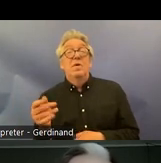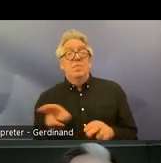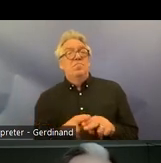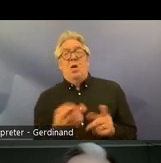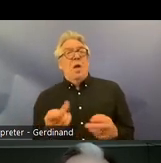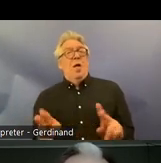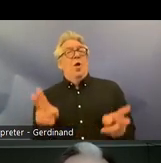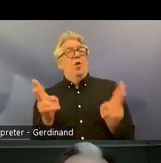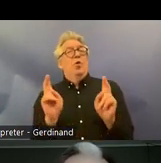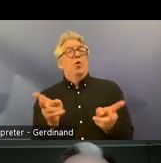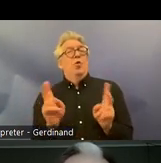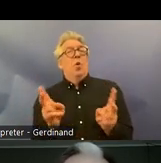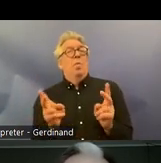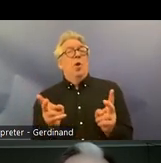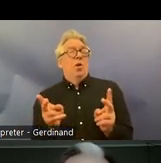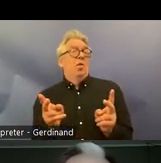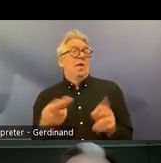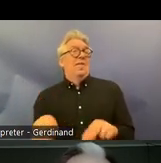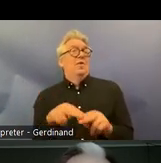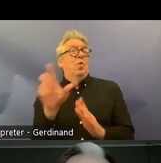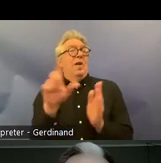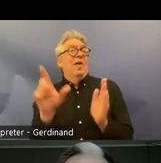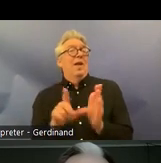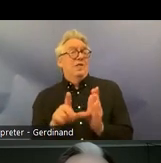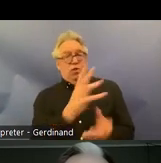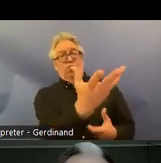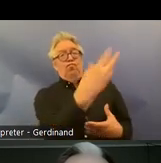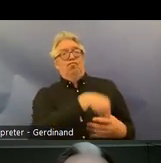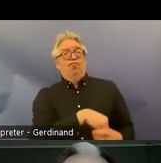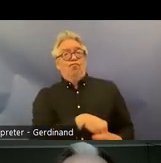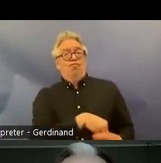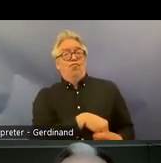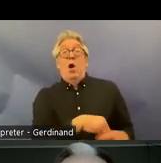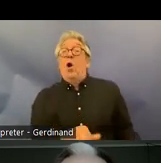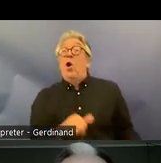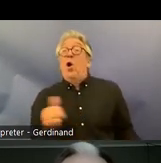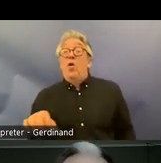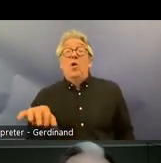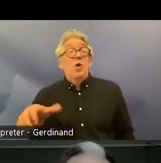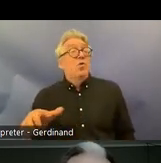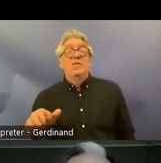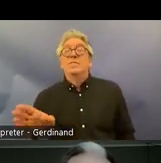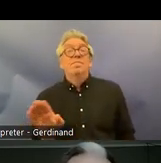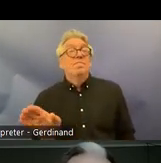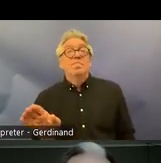legislation uh and other countries you have uh incorporation with what we call